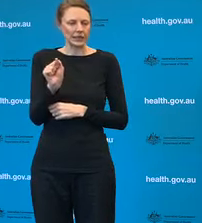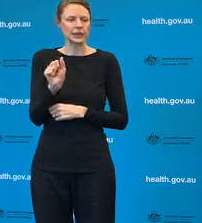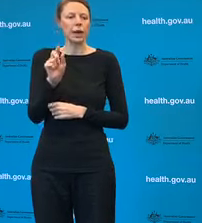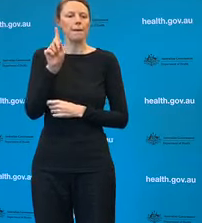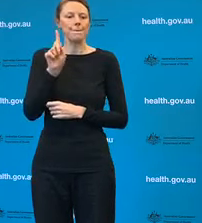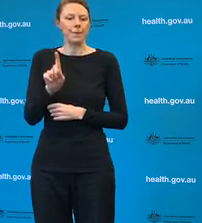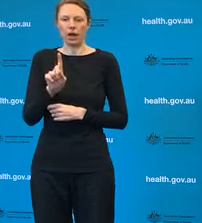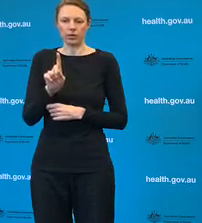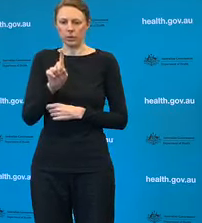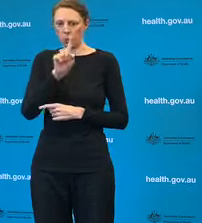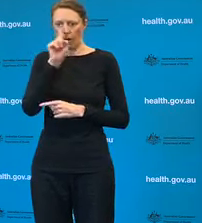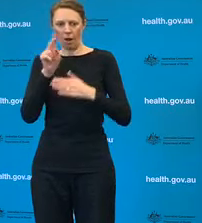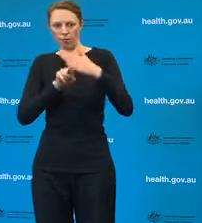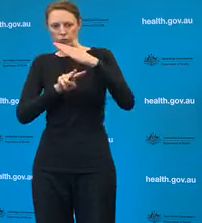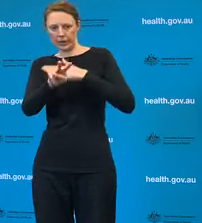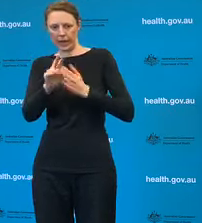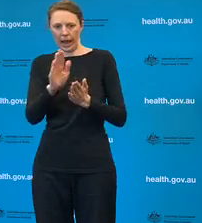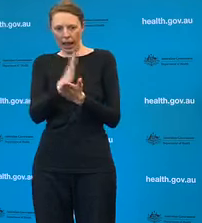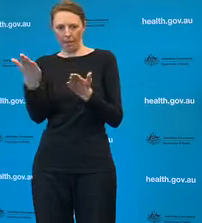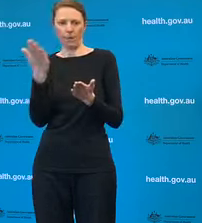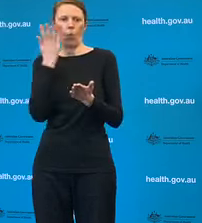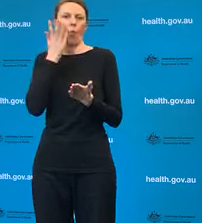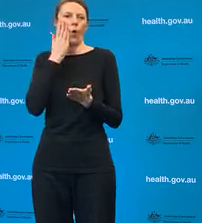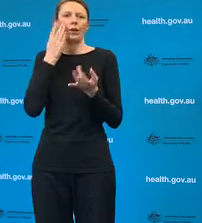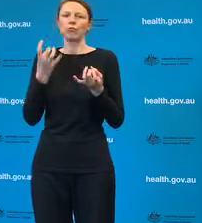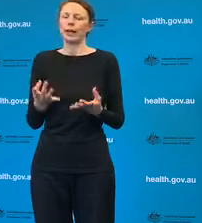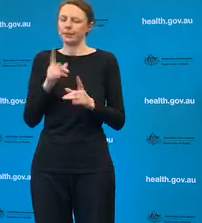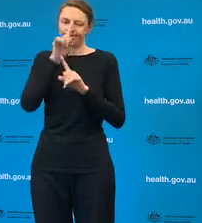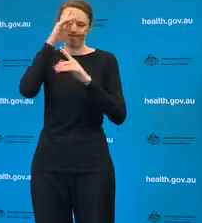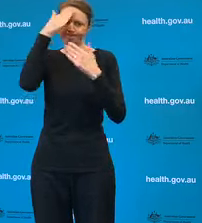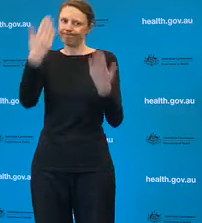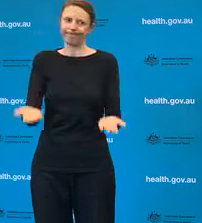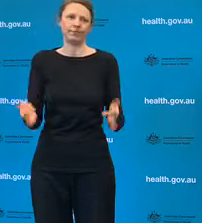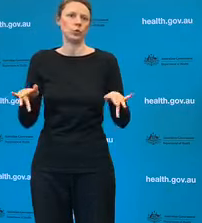their delivery and and you know it is to an extent about